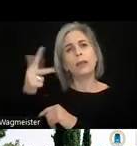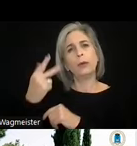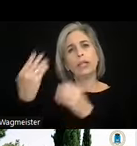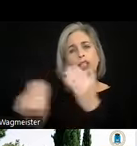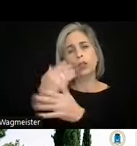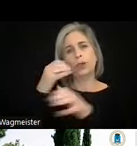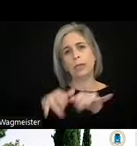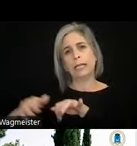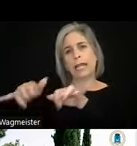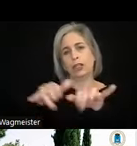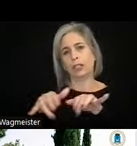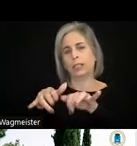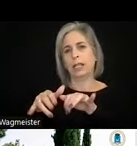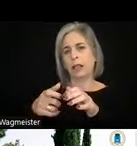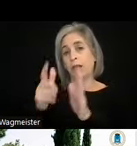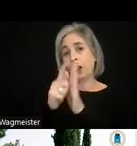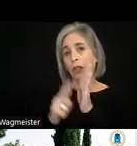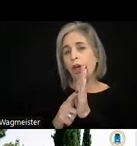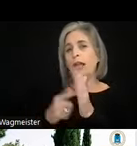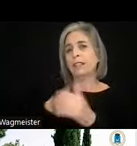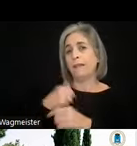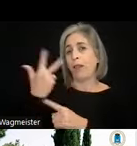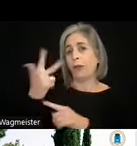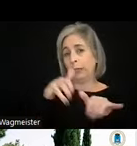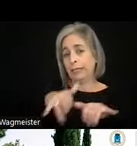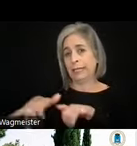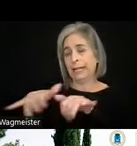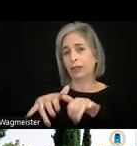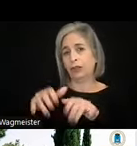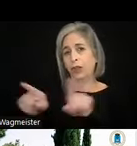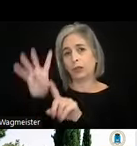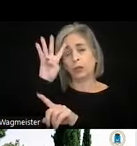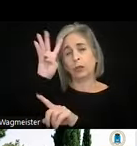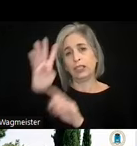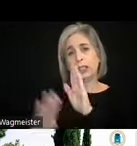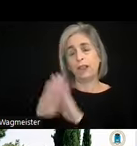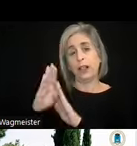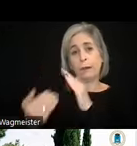So the mandate contains the updates of three standards and creation of three new standards